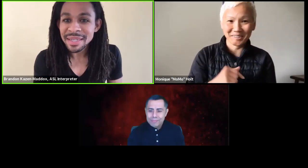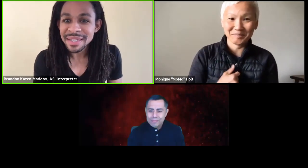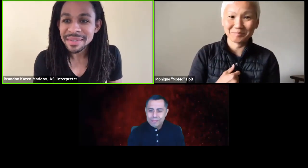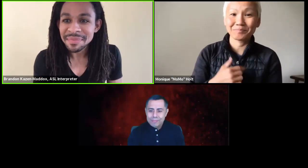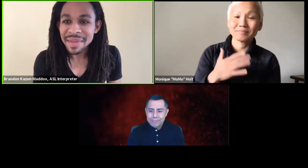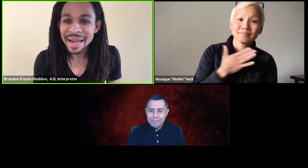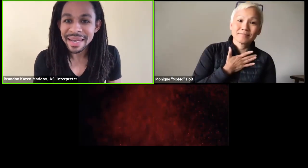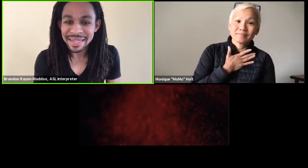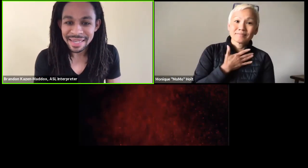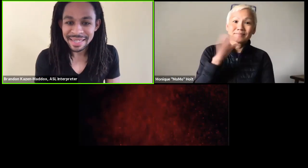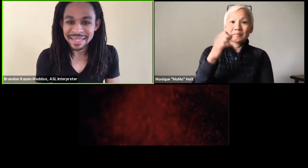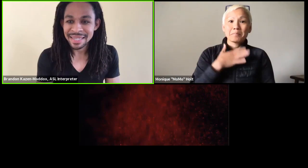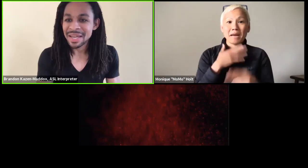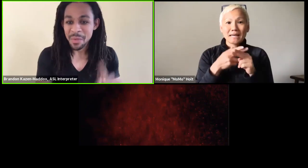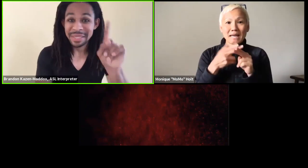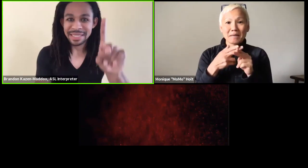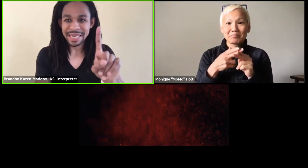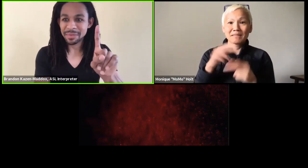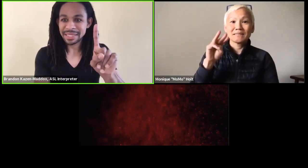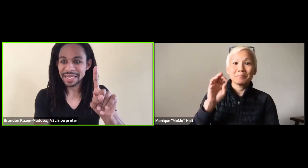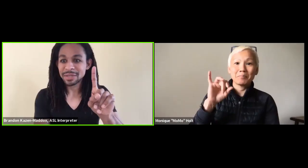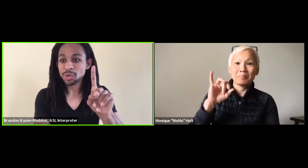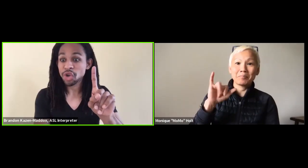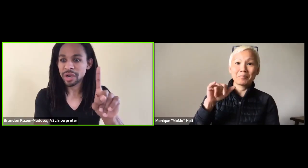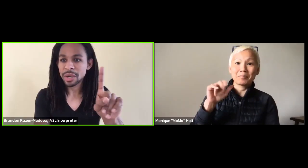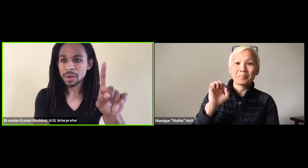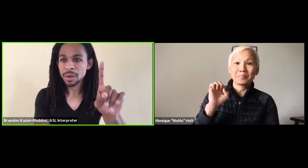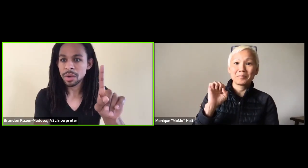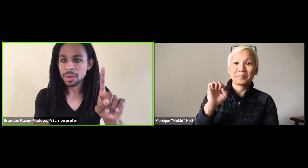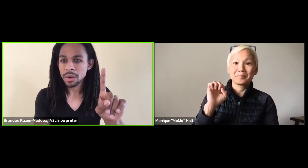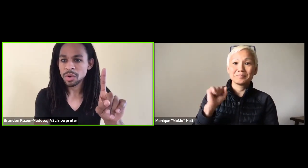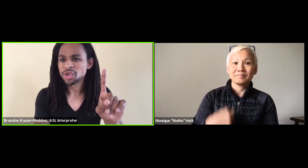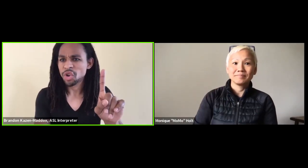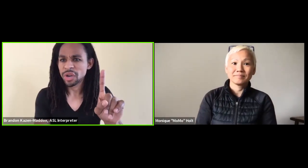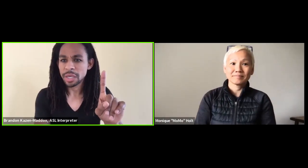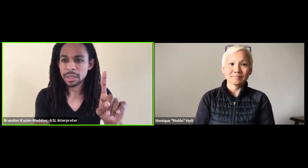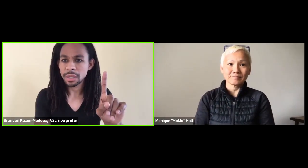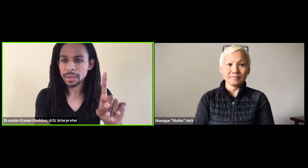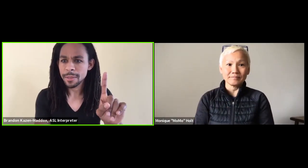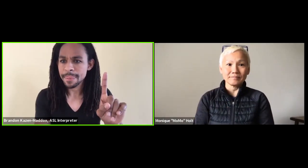Hello, everyone, hi. One second, one second, so sorry, sorry.